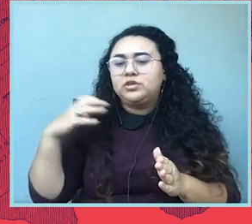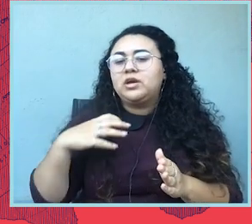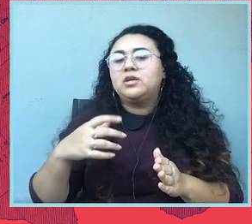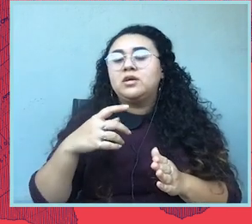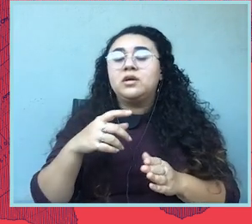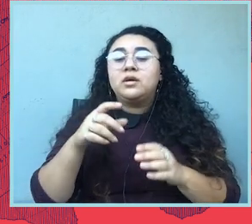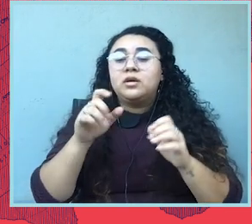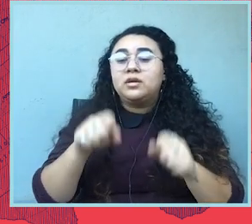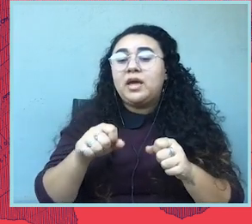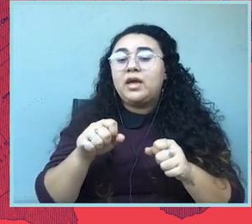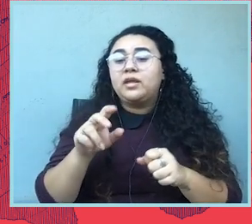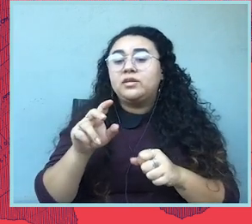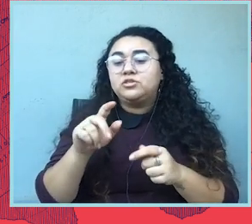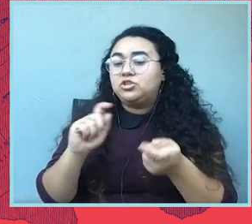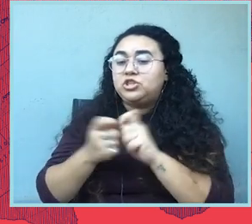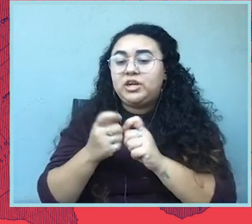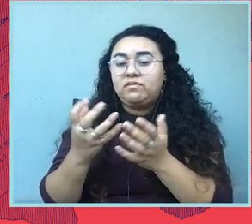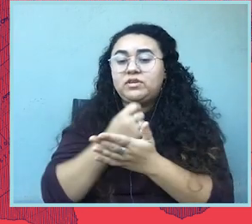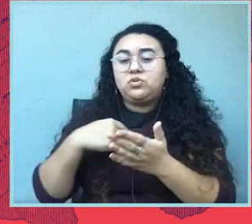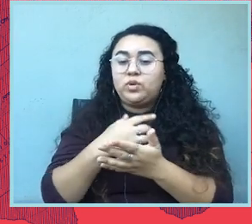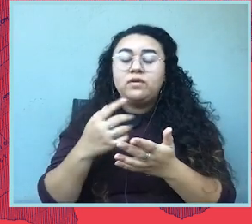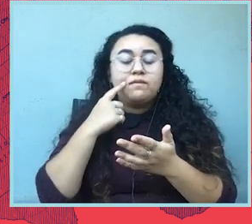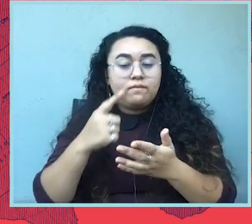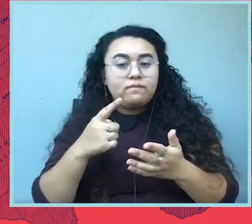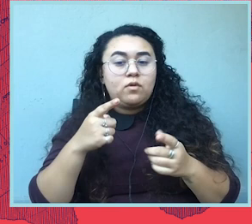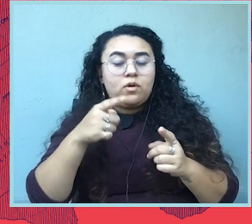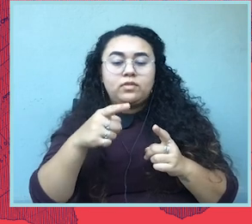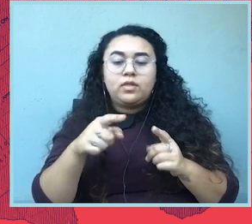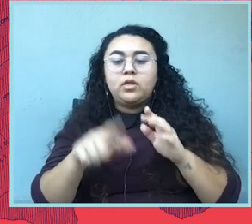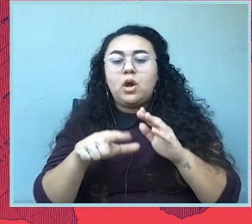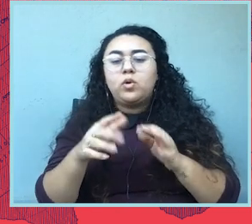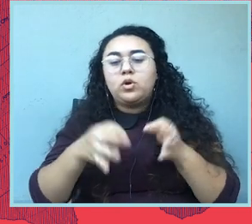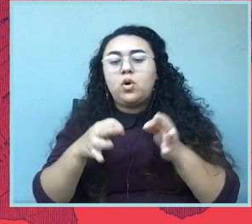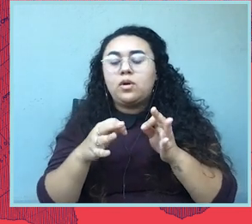a victory that we obtained in the lower court, striking down a ban on the most common and